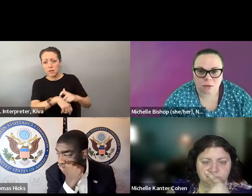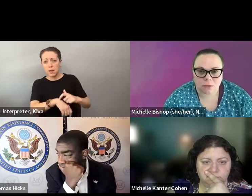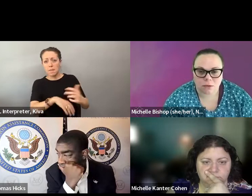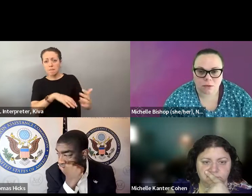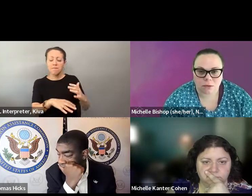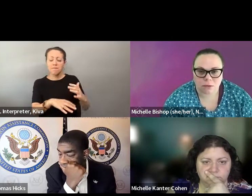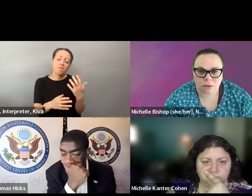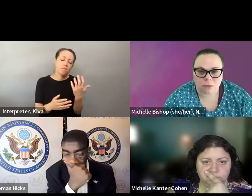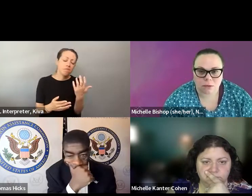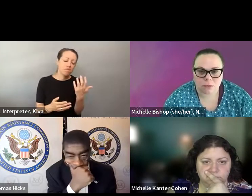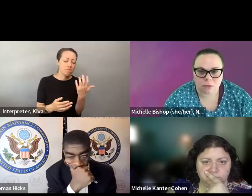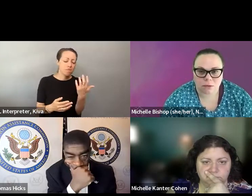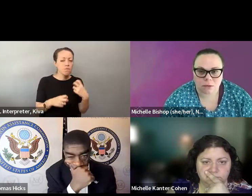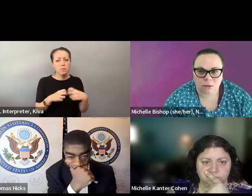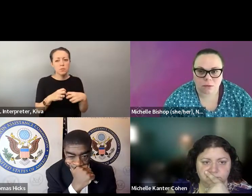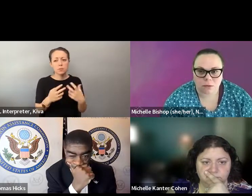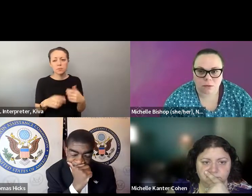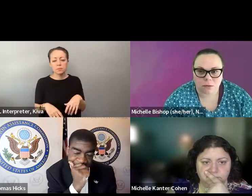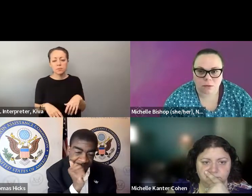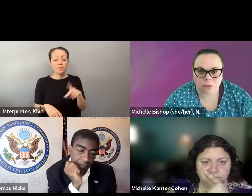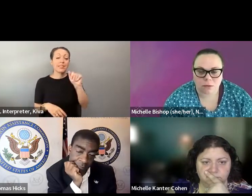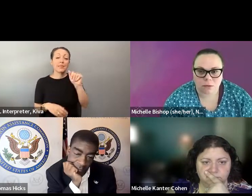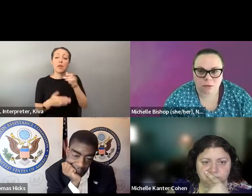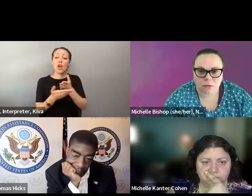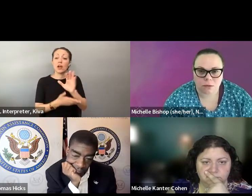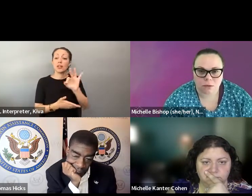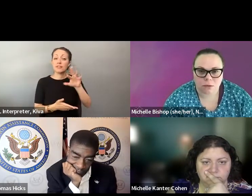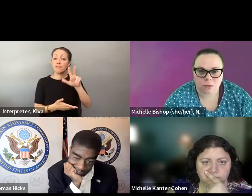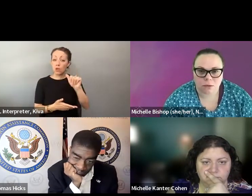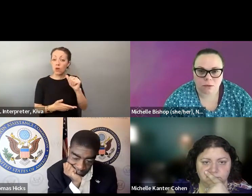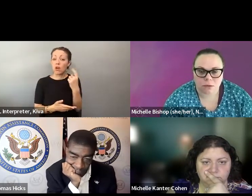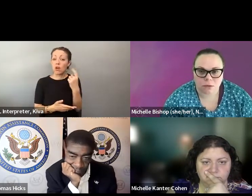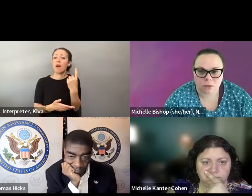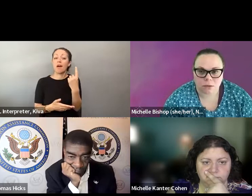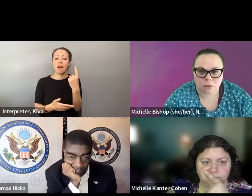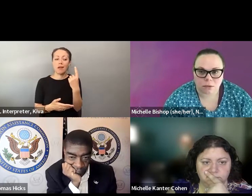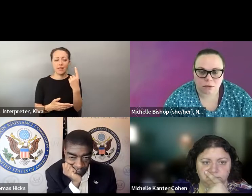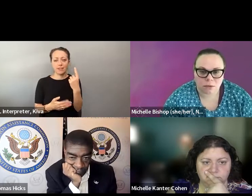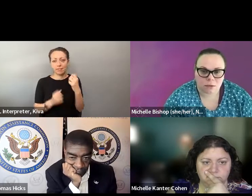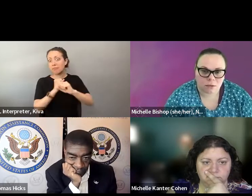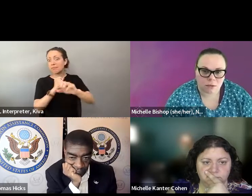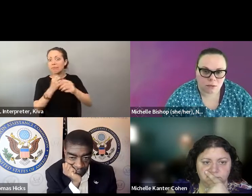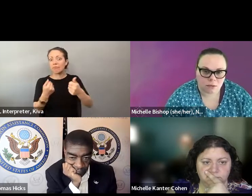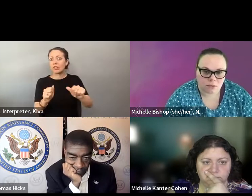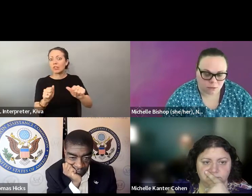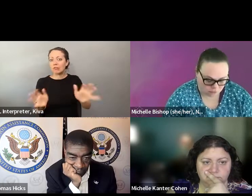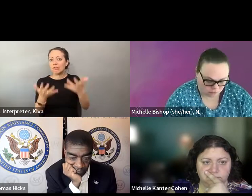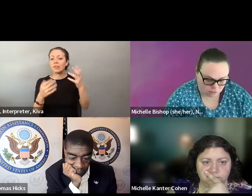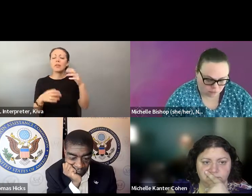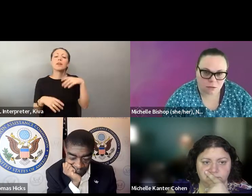they can place more dropboxes around, create more accessibility that way. the most part, they can place them anywhere that way. I think one thing with disability rights Florida has